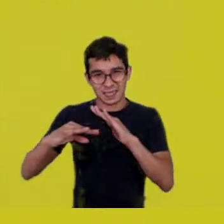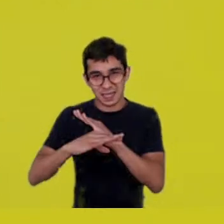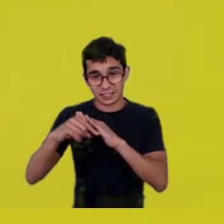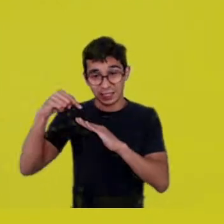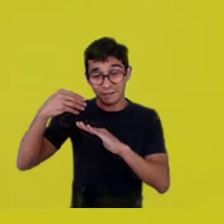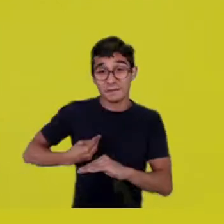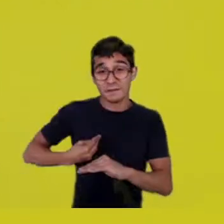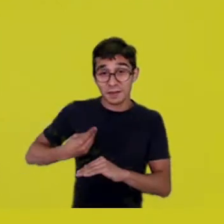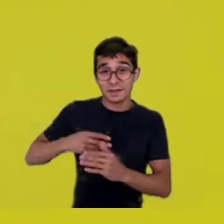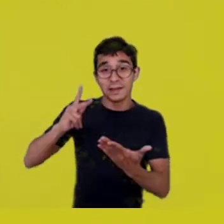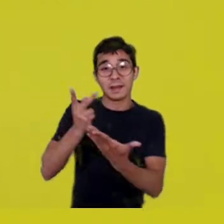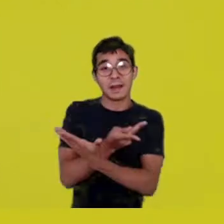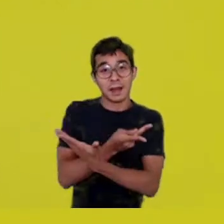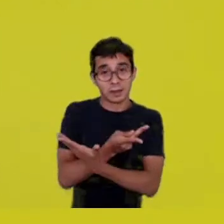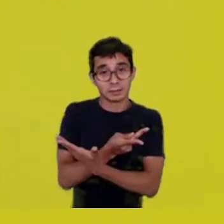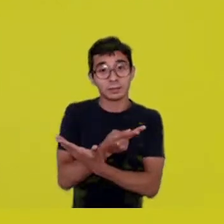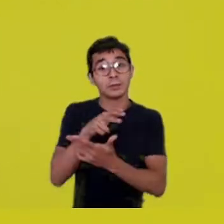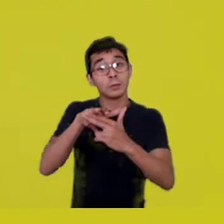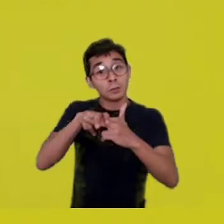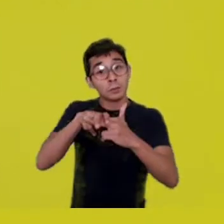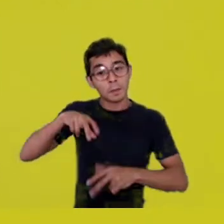we need to question all that.